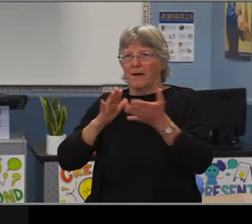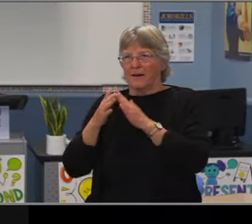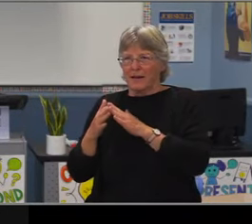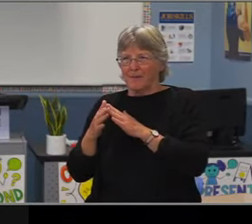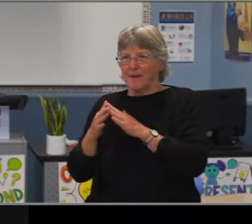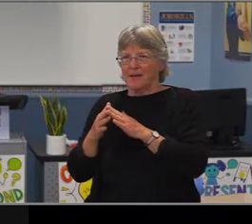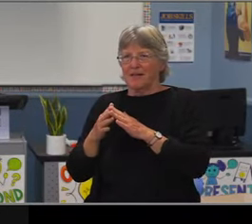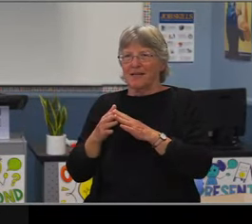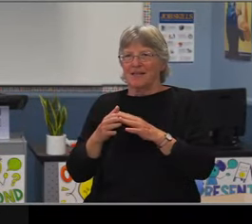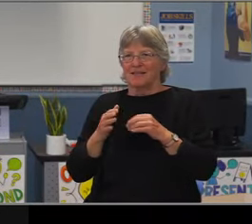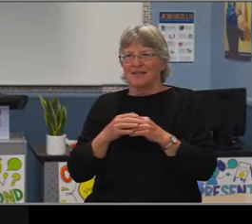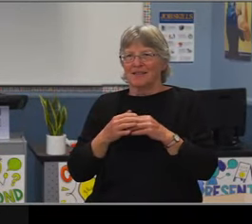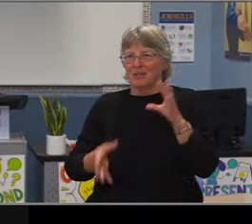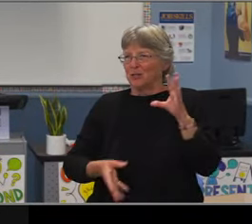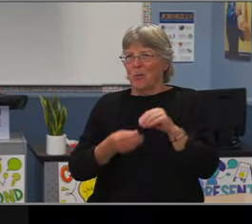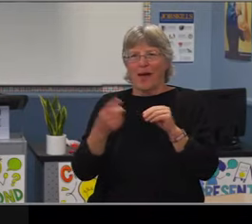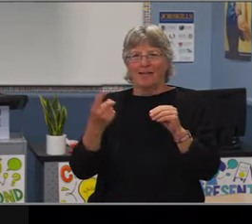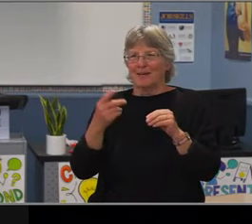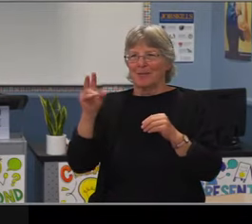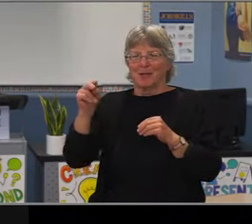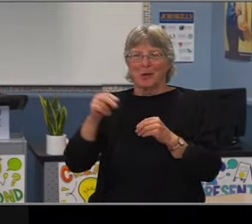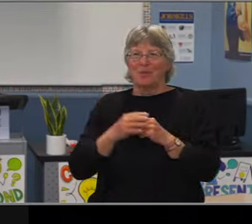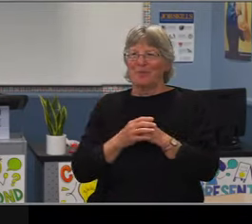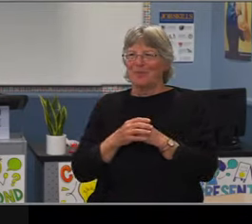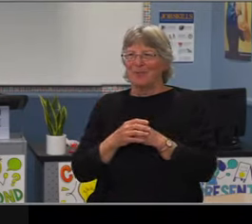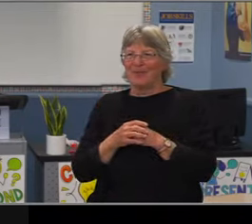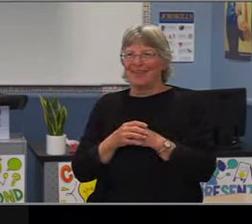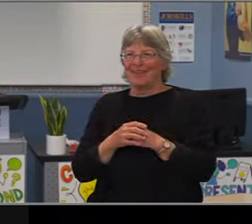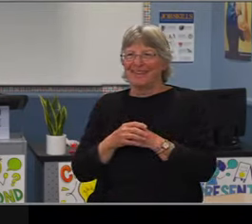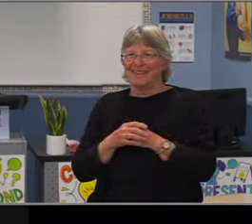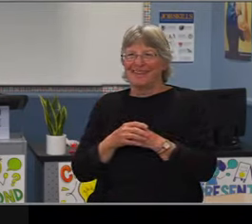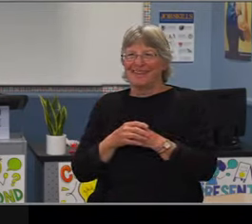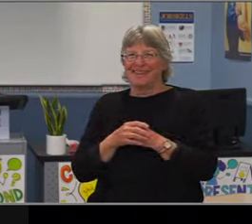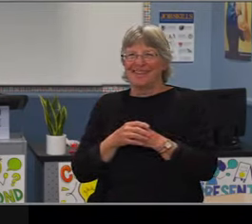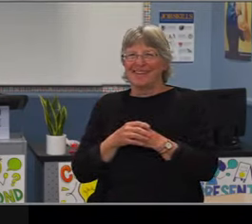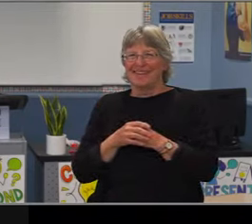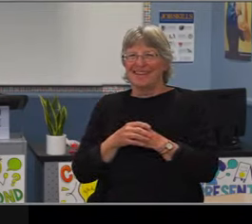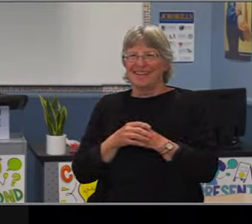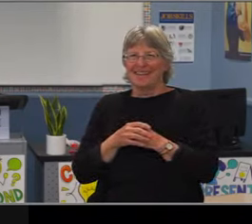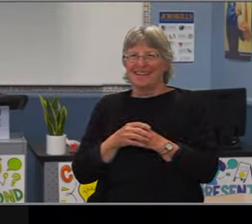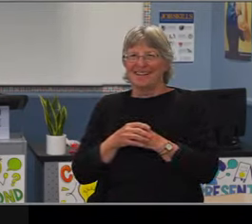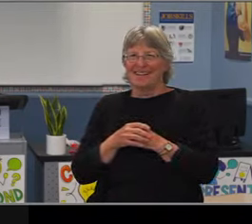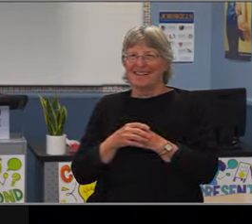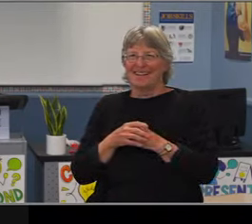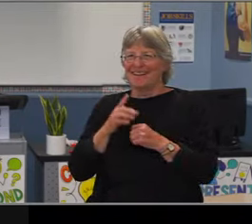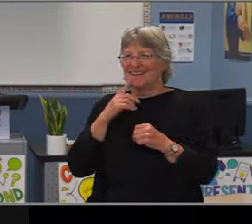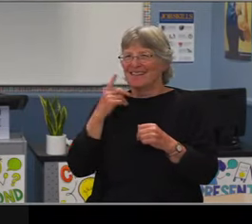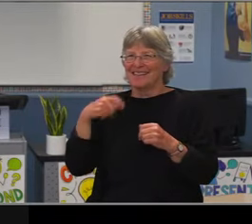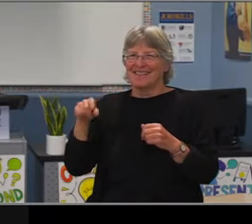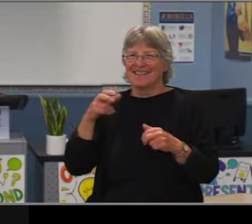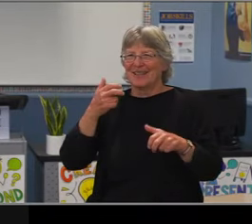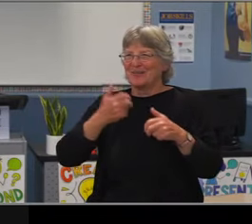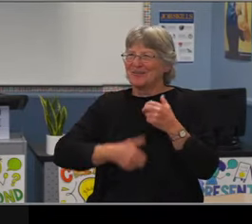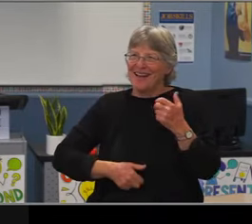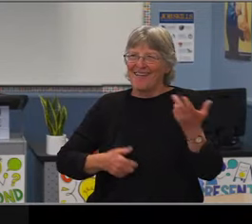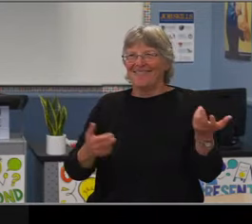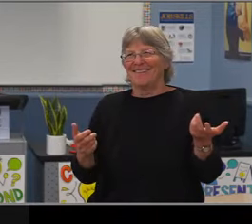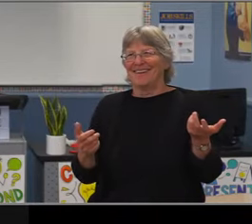to inspire our graduates and improve the broader community as well as their statute, as role models for future generations.